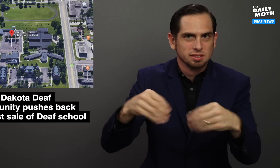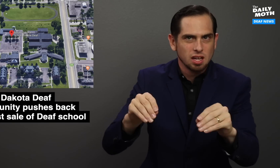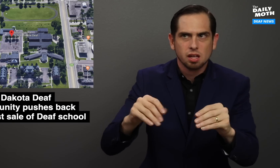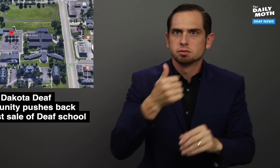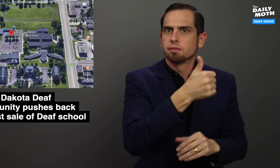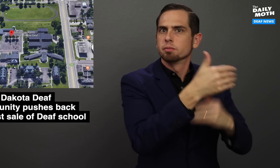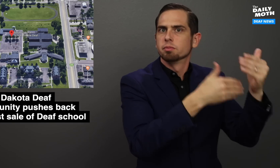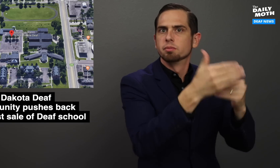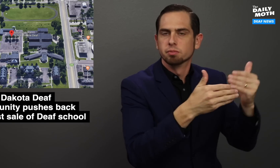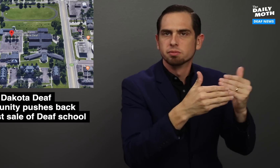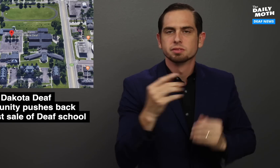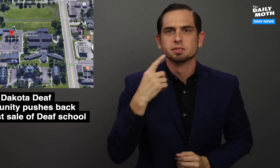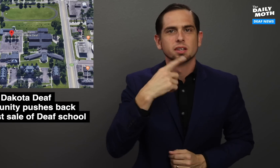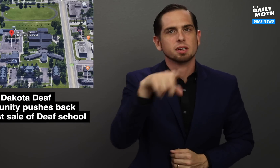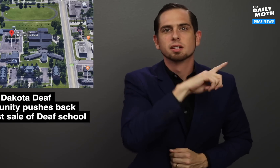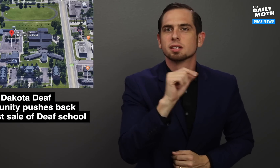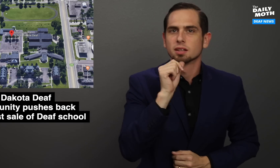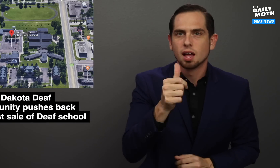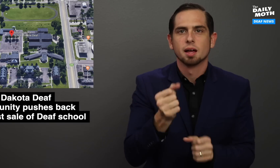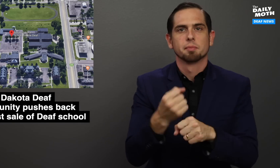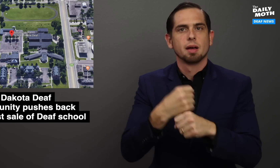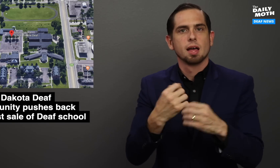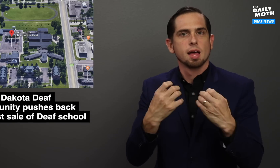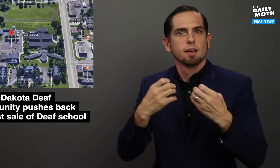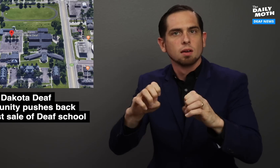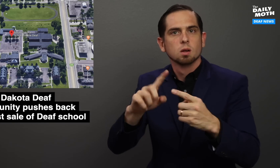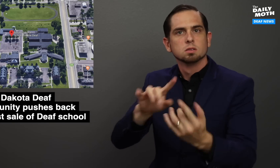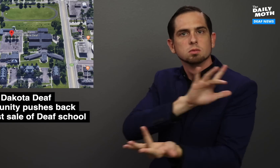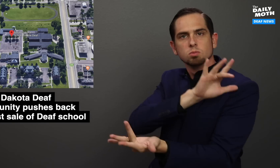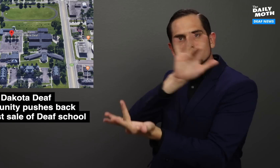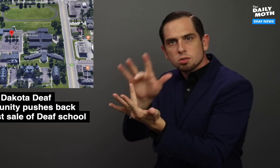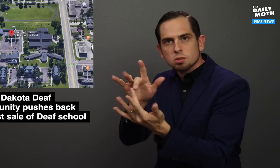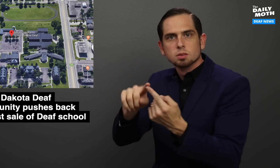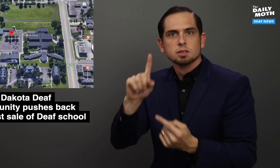with the sale and did not make an effort to reach out